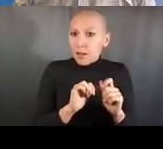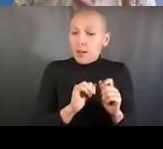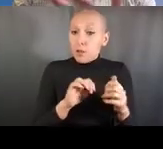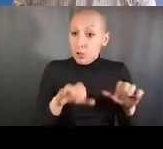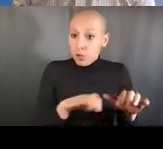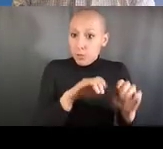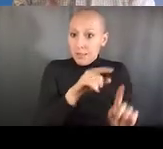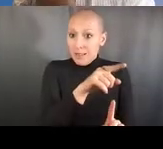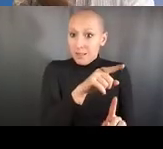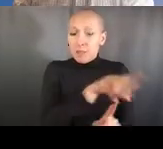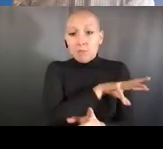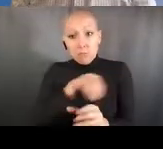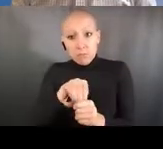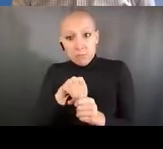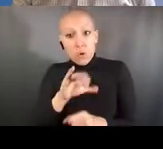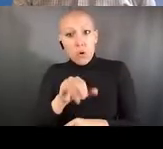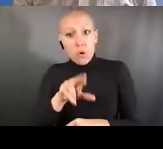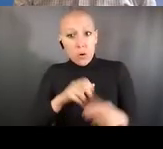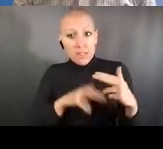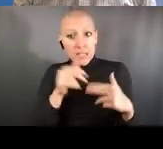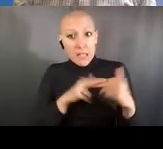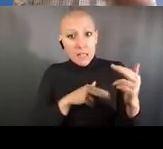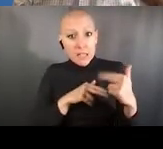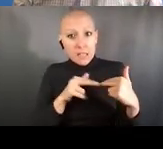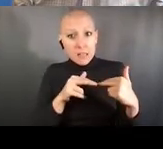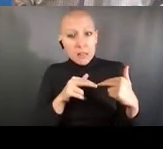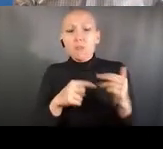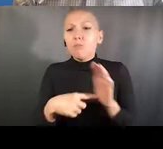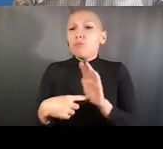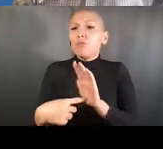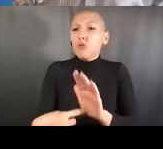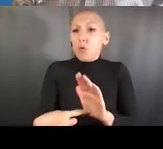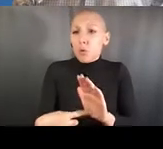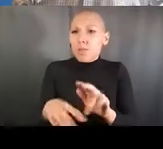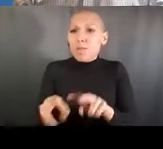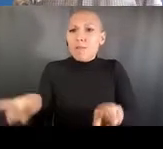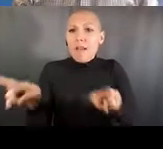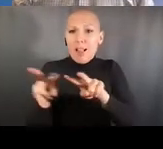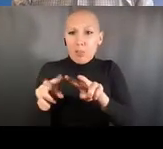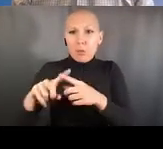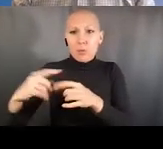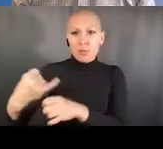We, for our part, have been trying to use our bully pulpit, and as I told you in terms of our funding opportunities